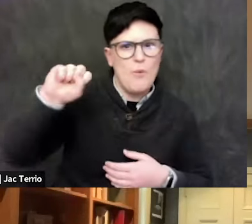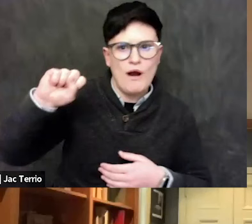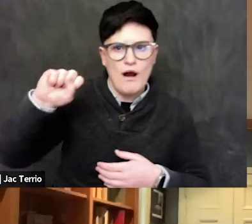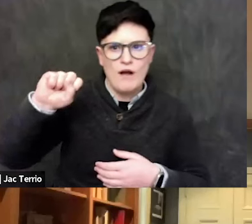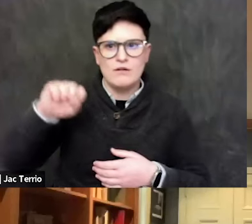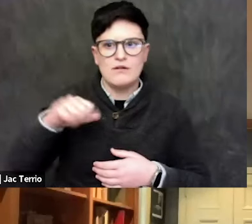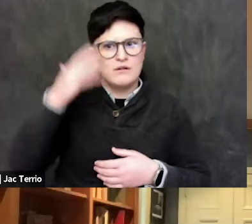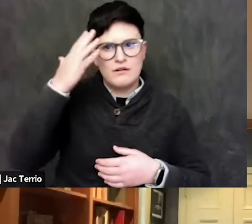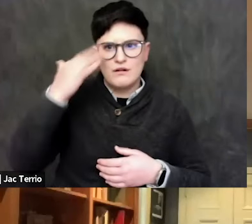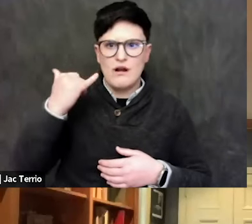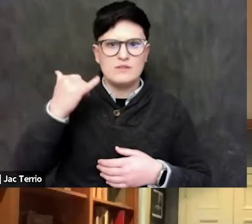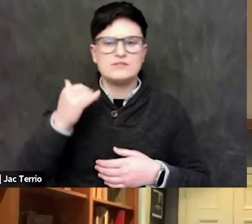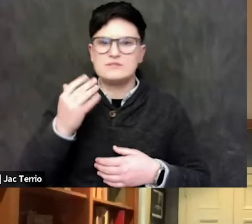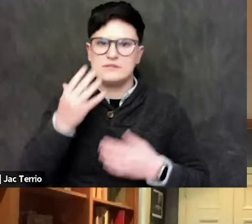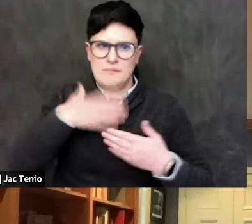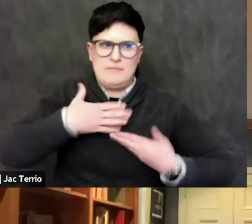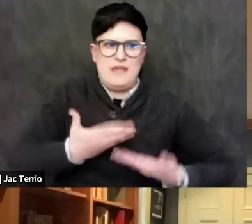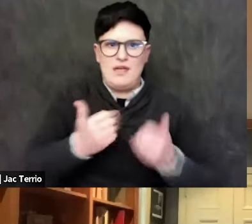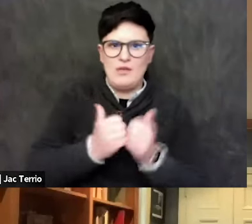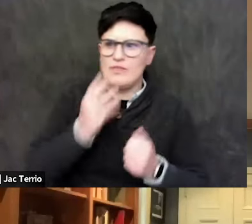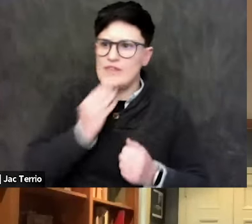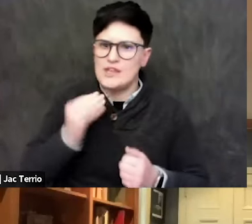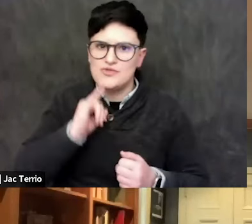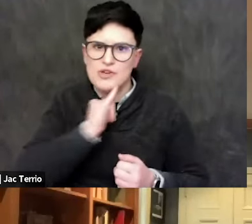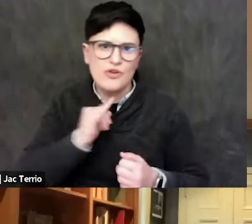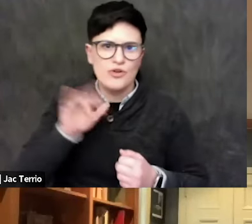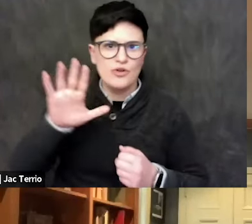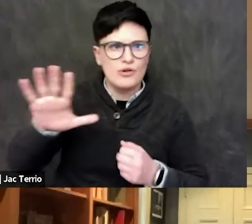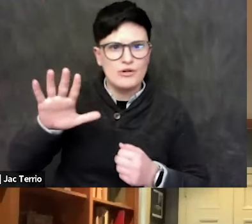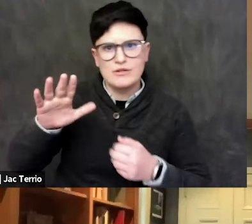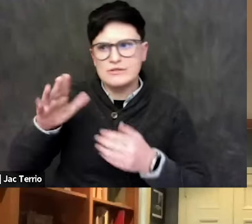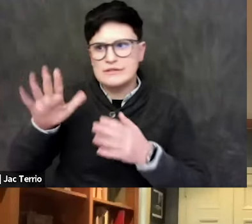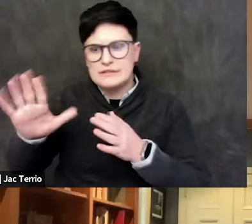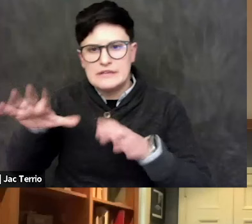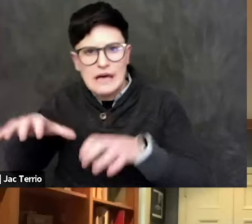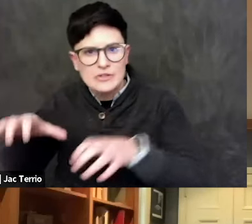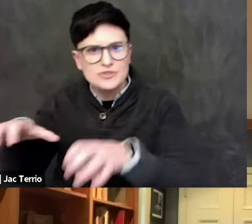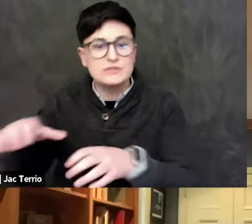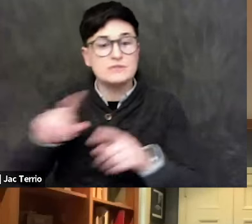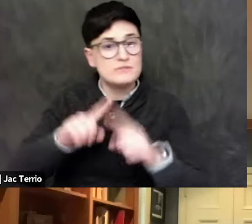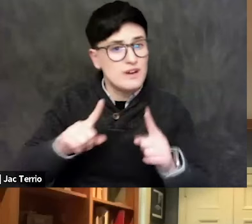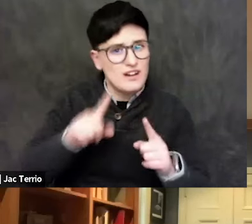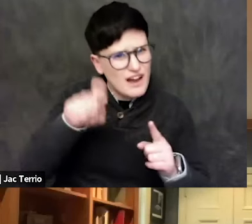of things that Israel stands for or has done. Not recognizing that in an academic setting,